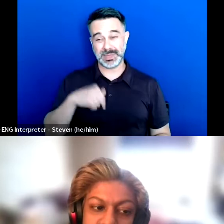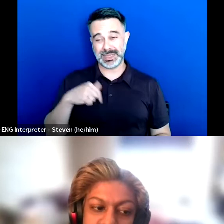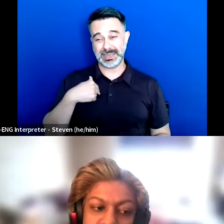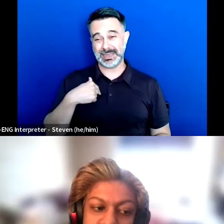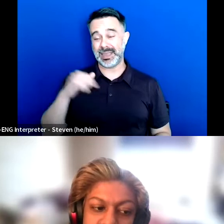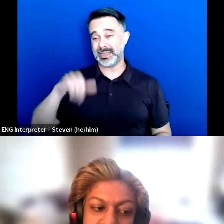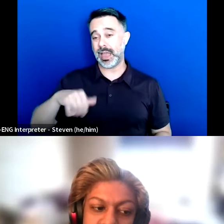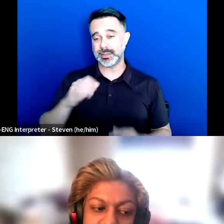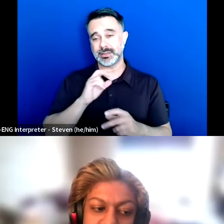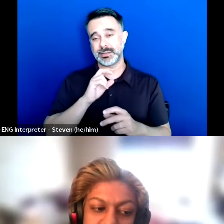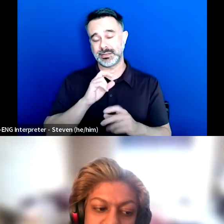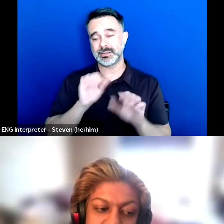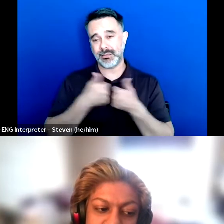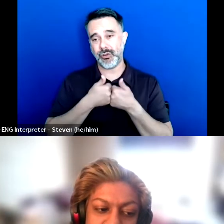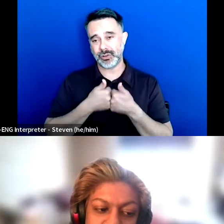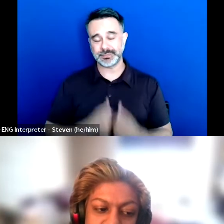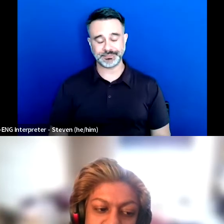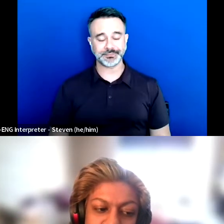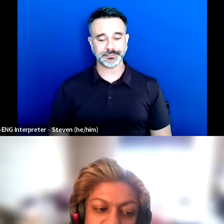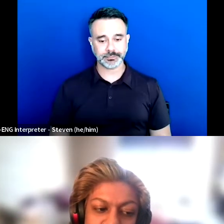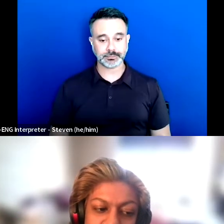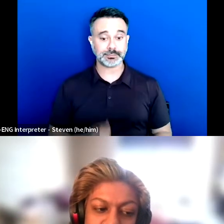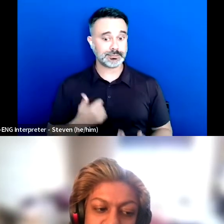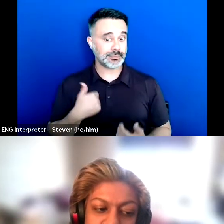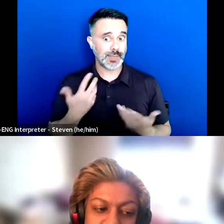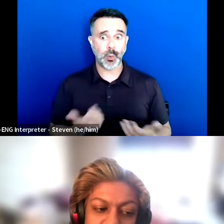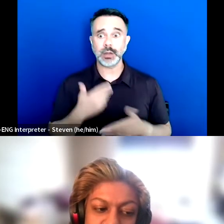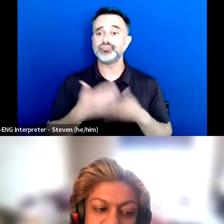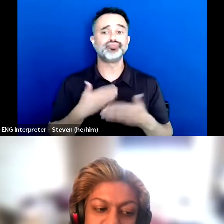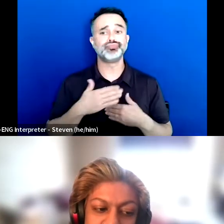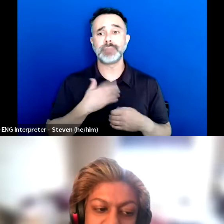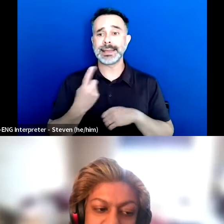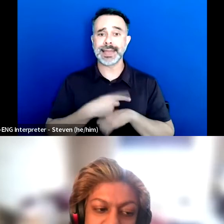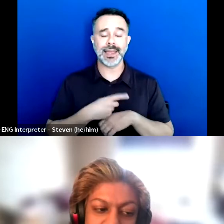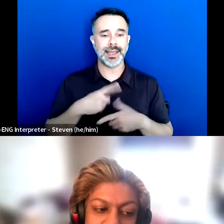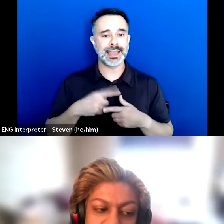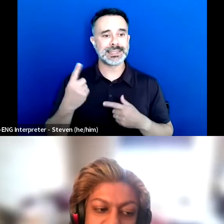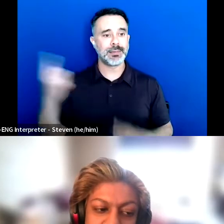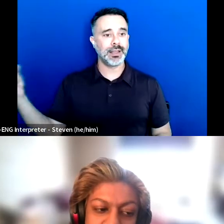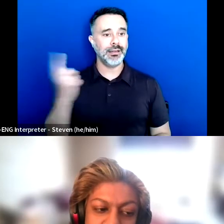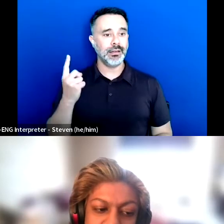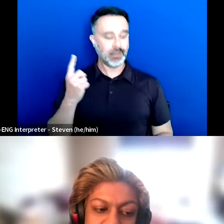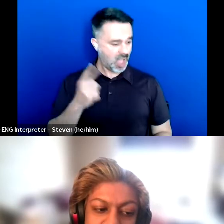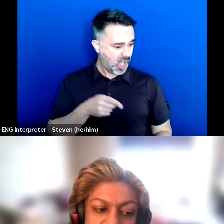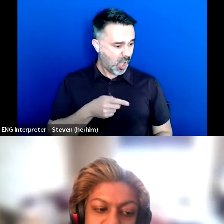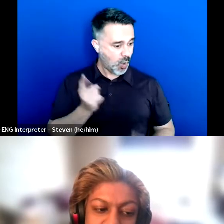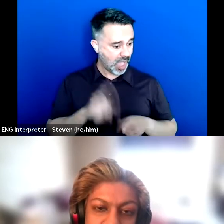Because you know I might just want to go about my day, and then somebody might come up to me and say what happened or what's wrong with you, or whatever.